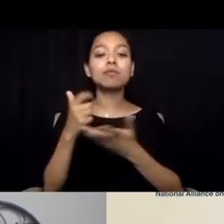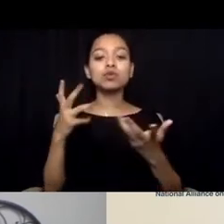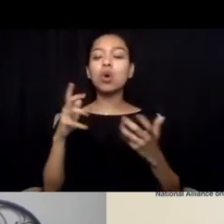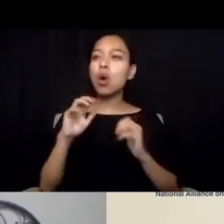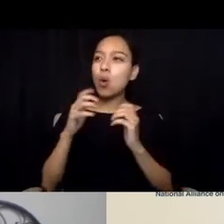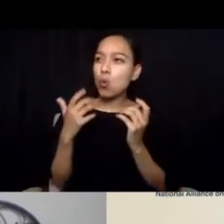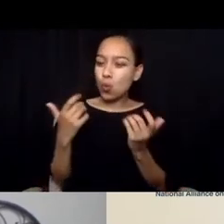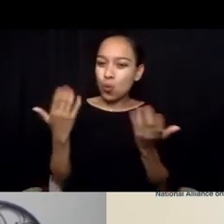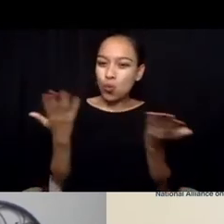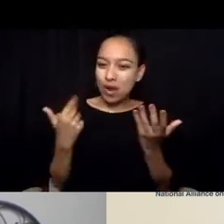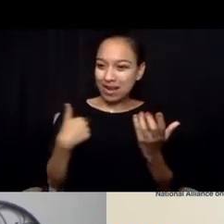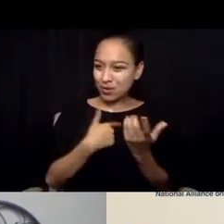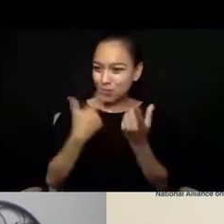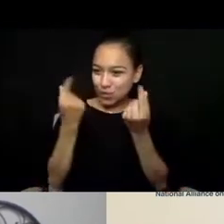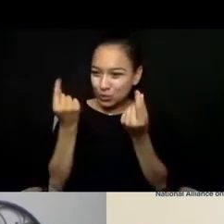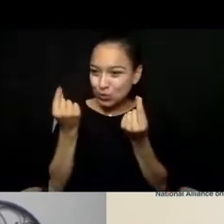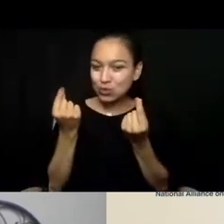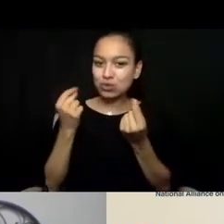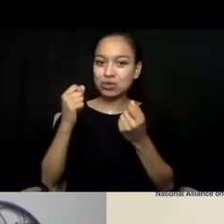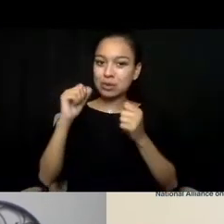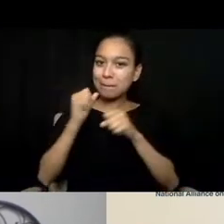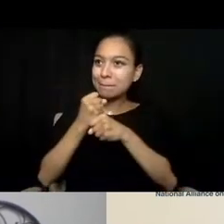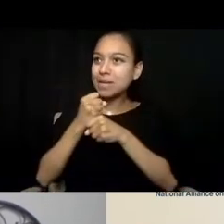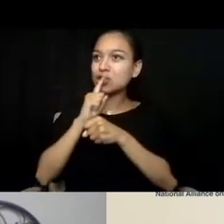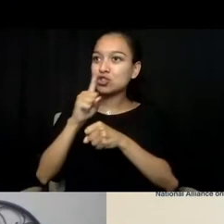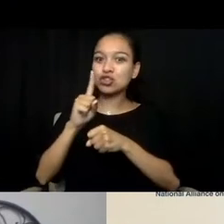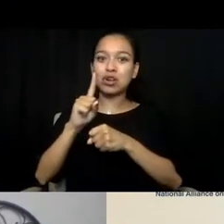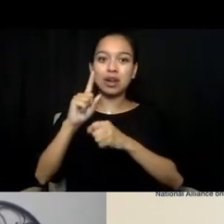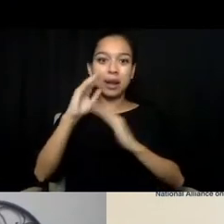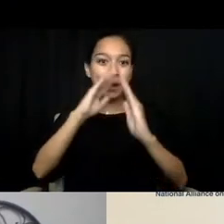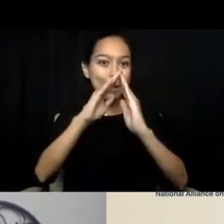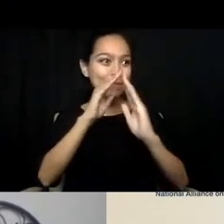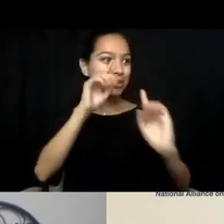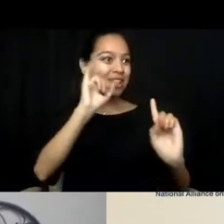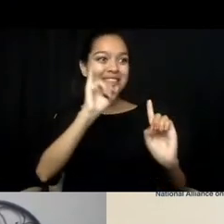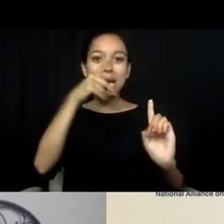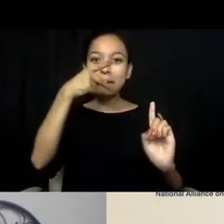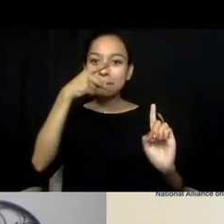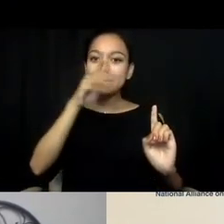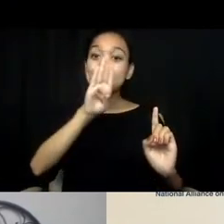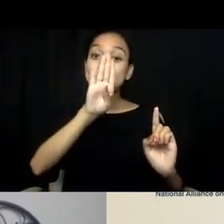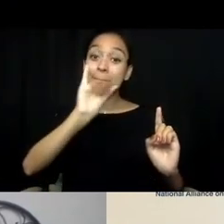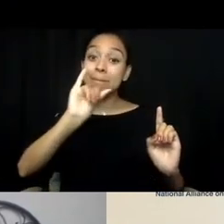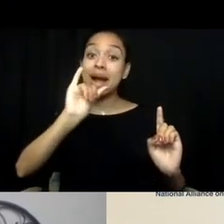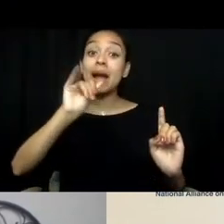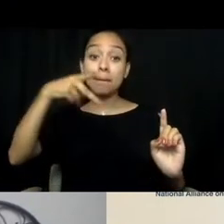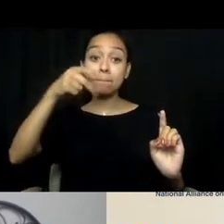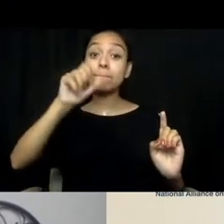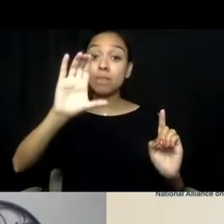that communities like the BIPOC communities we serve feel comfortable calling 988 and know that 988